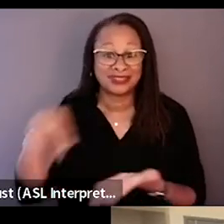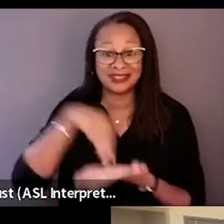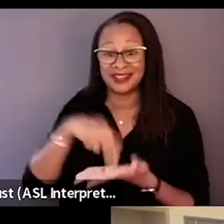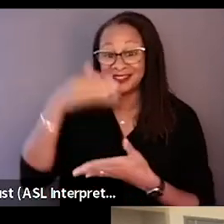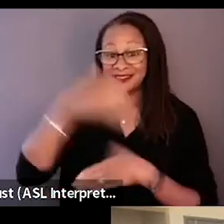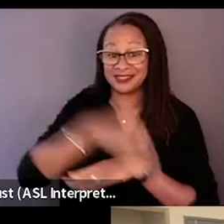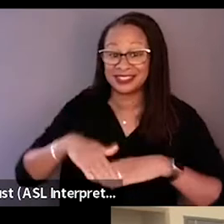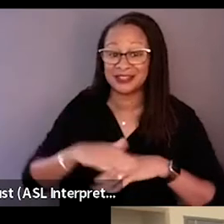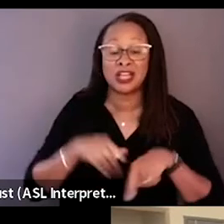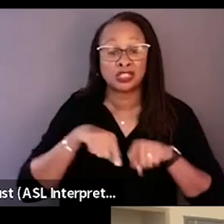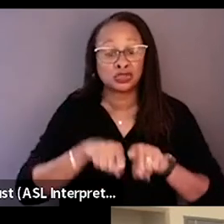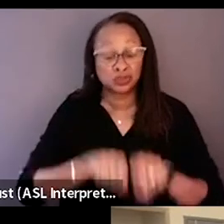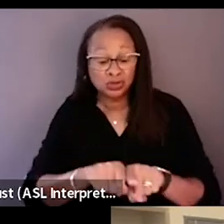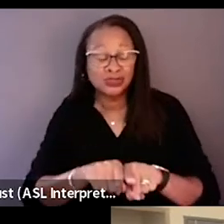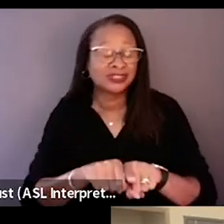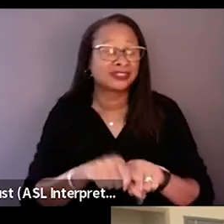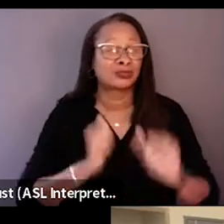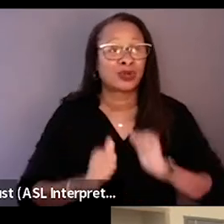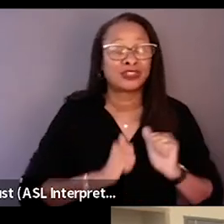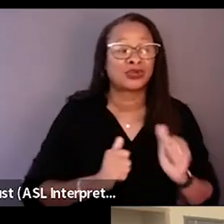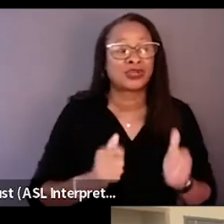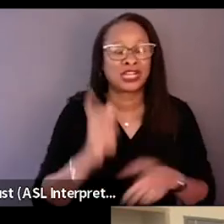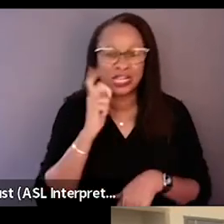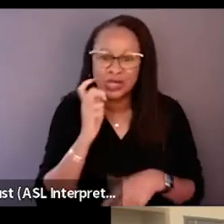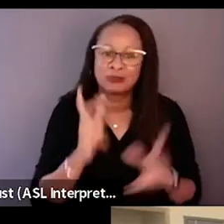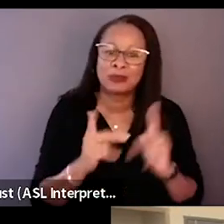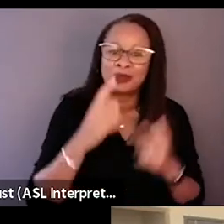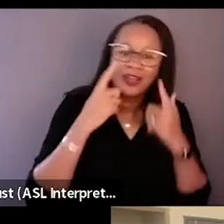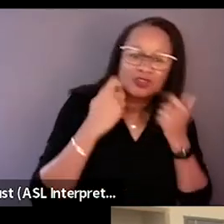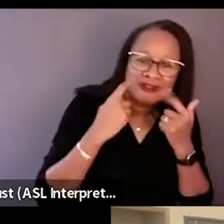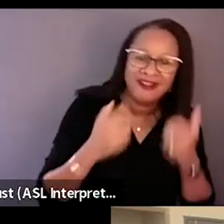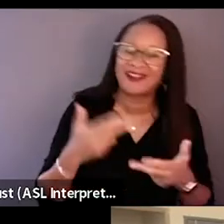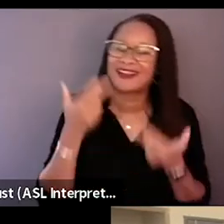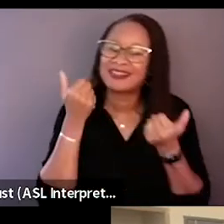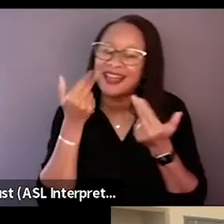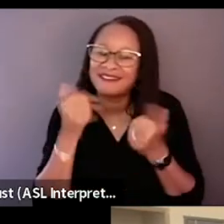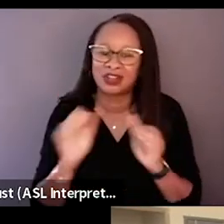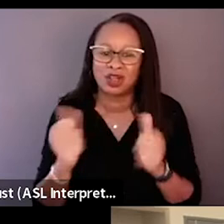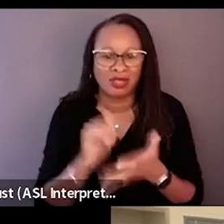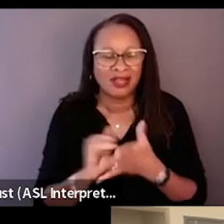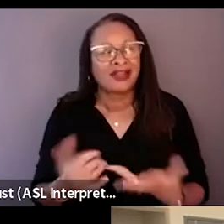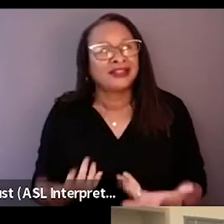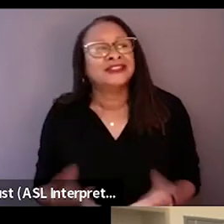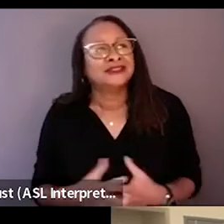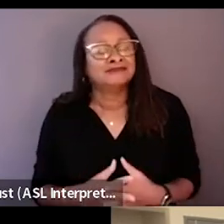you can hear the audience laugh and the audience cry. You can see all of that and then that will make it